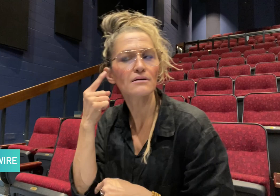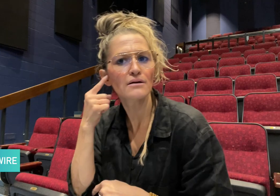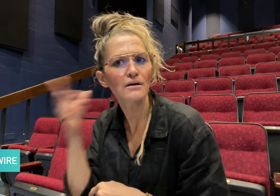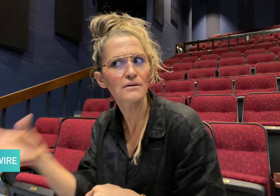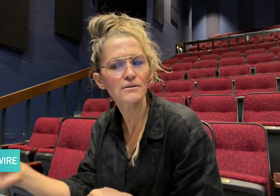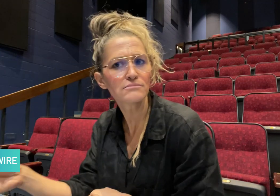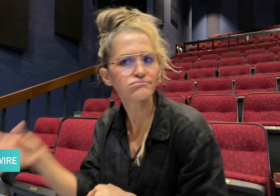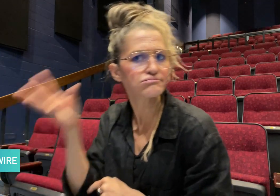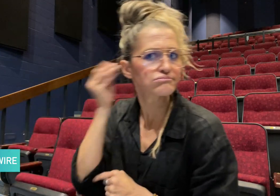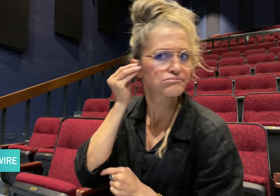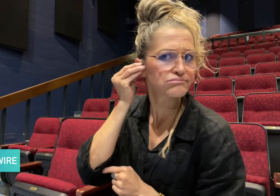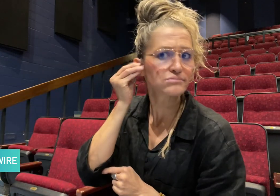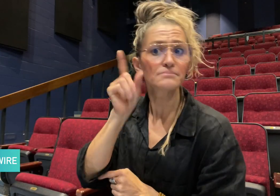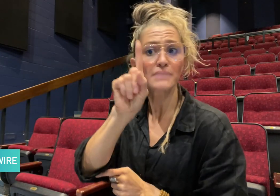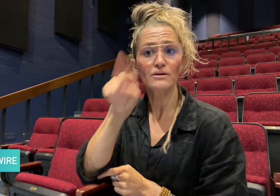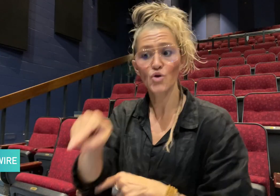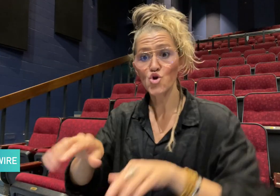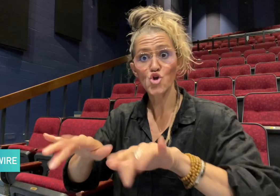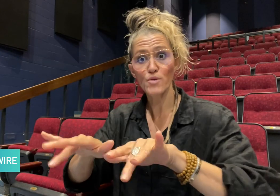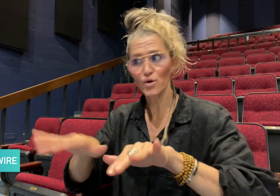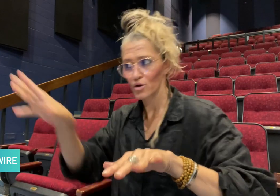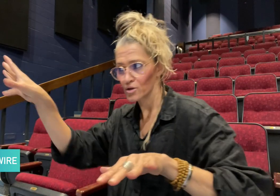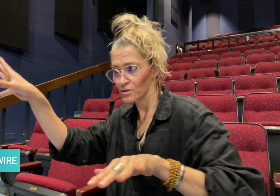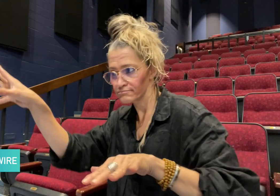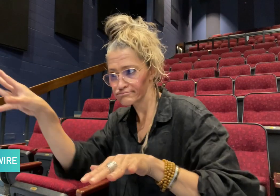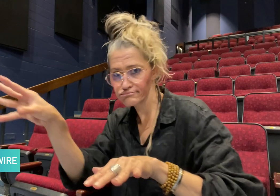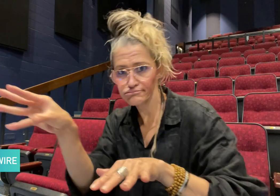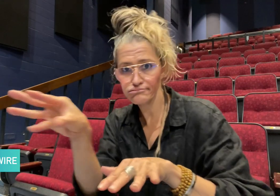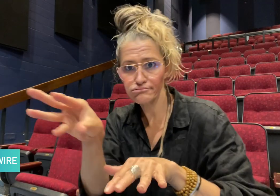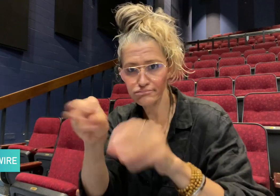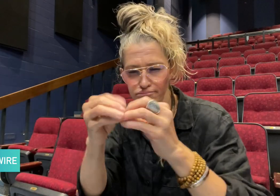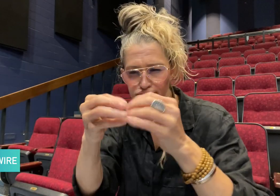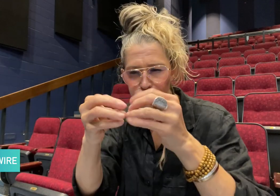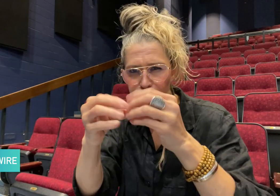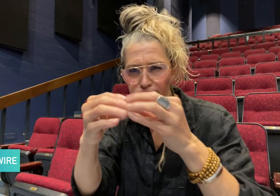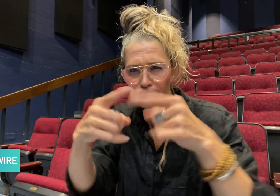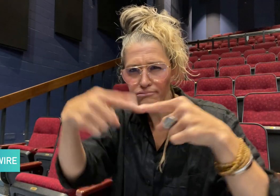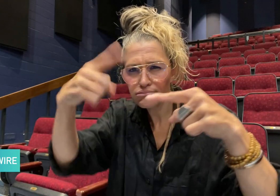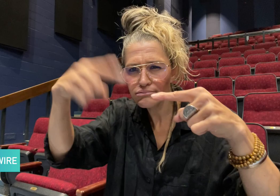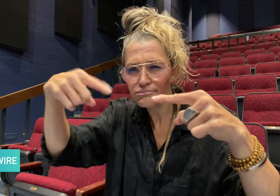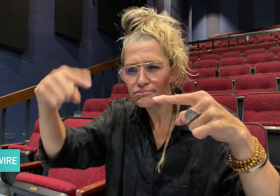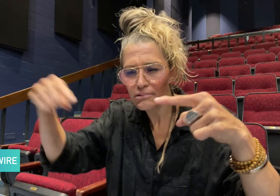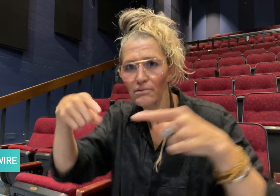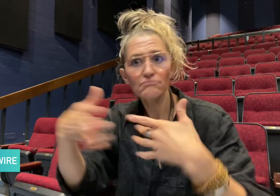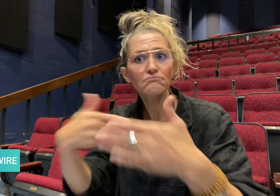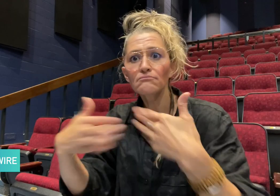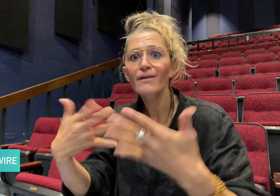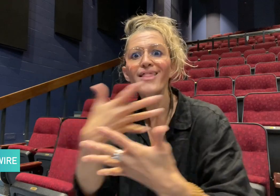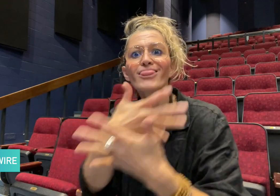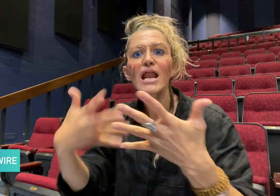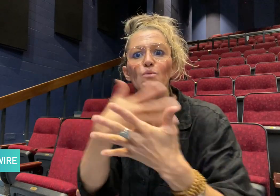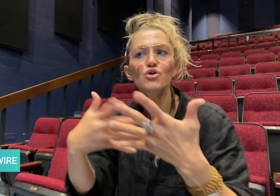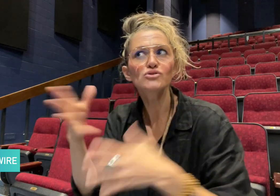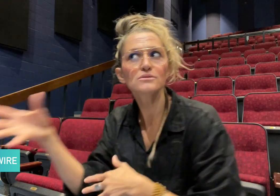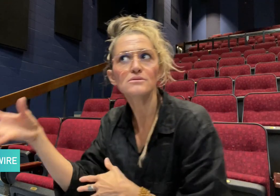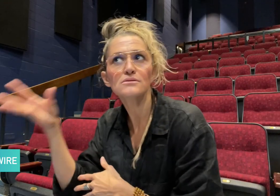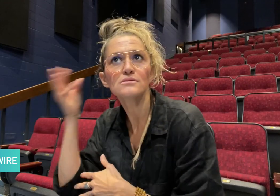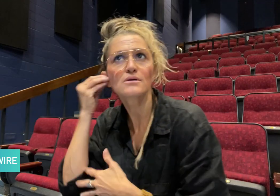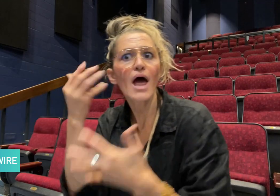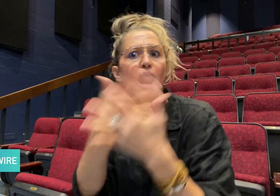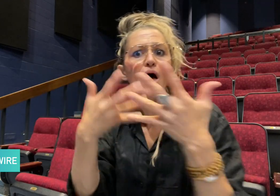captions for any audio that comes through the computer